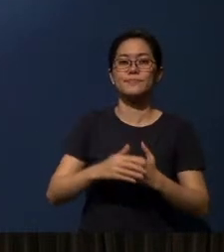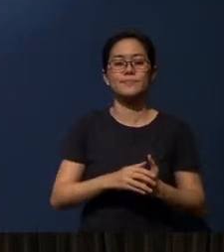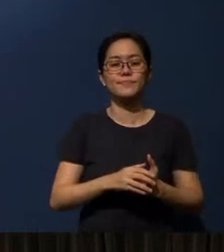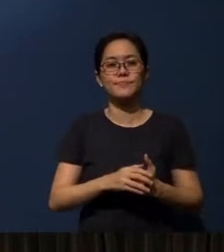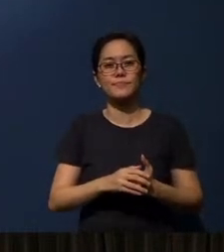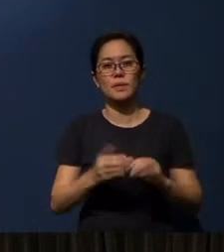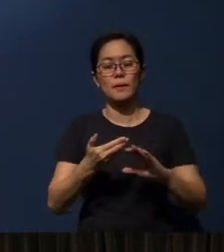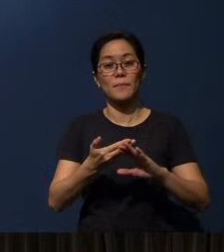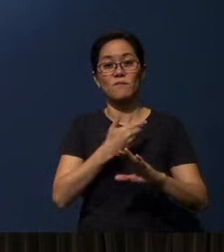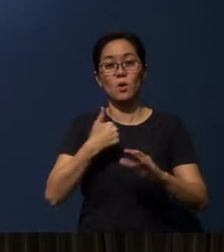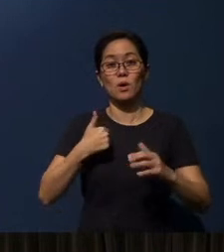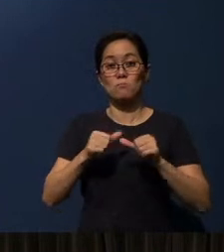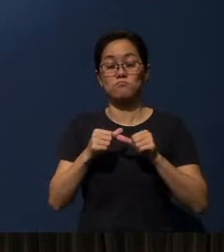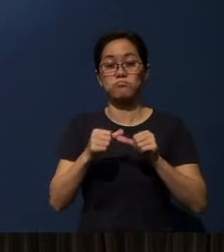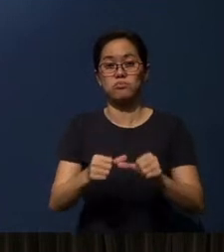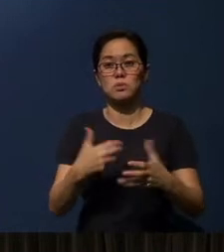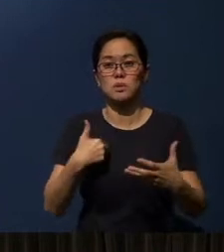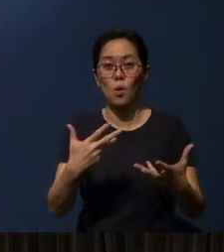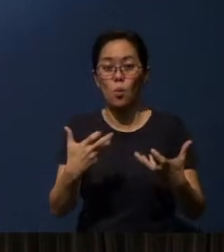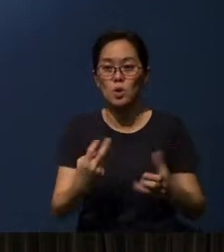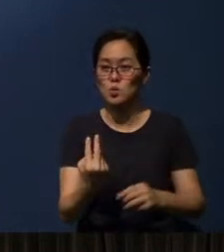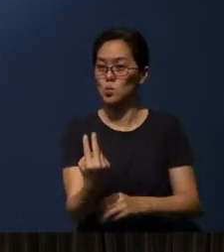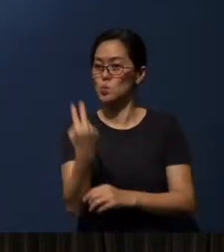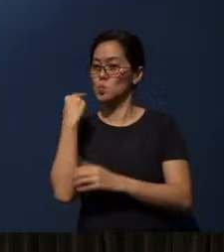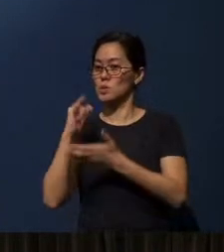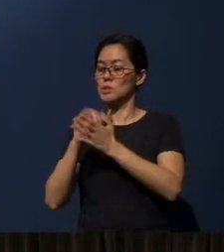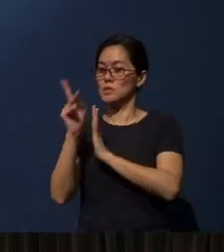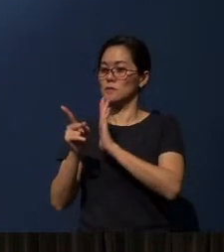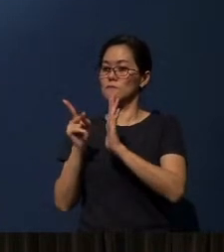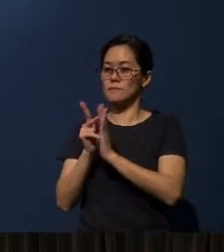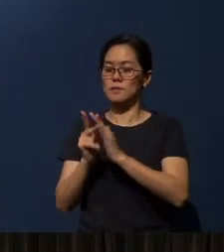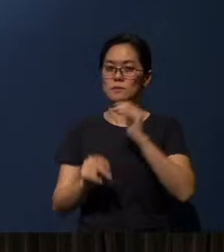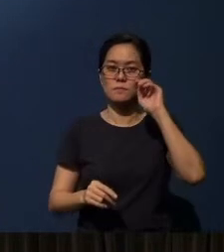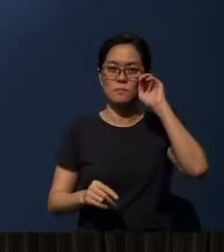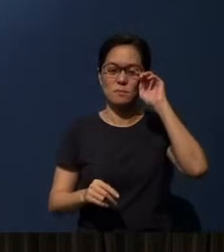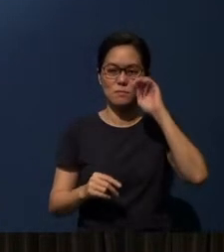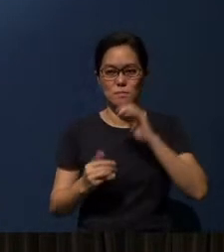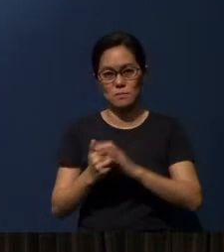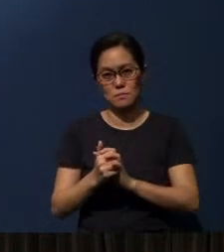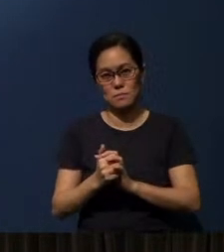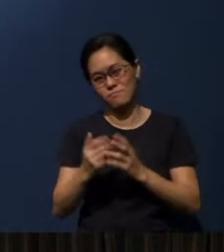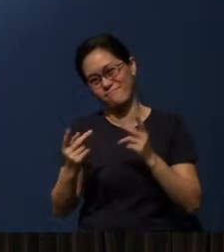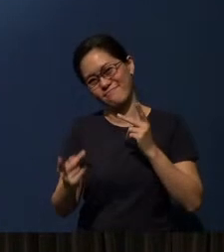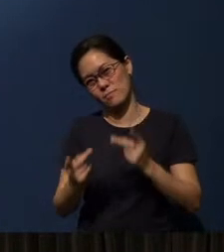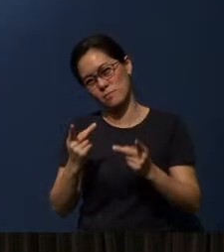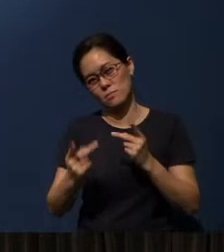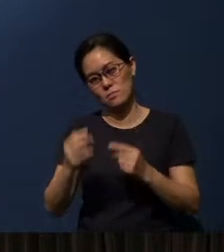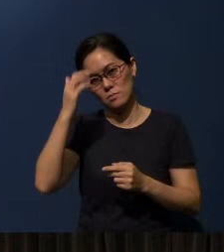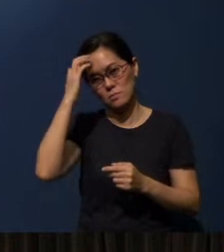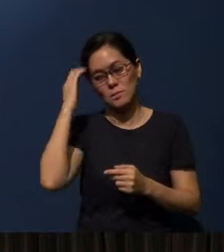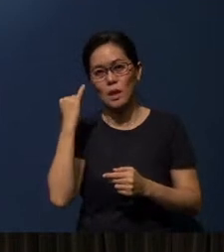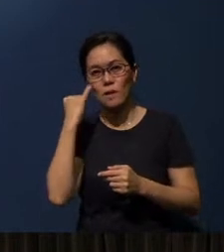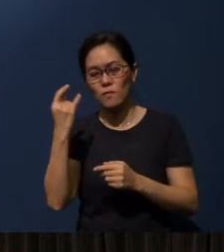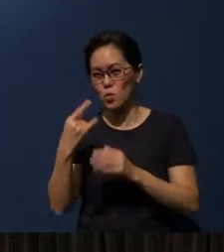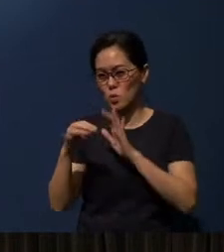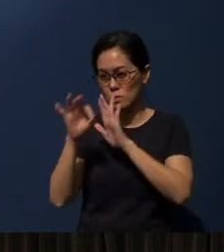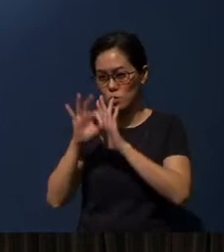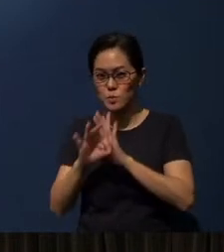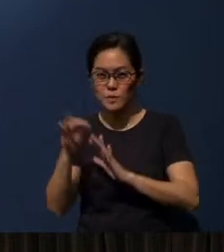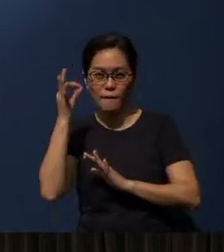But before I go on further, I'd like you to watch this video. Okay. And probably if you spotted familiar faces just now,